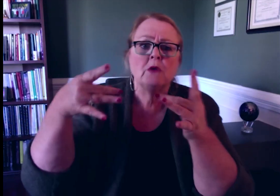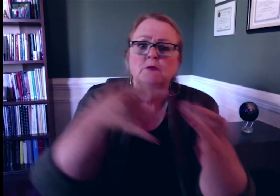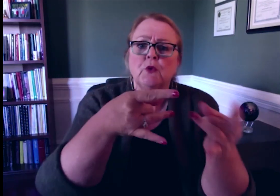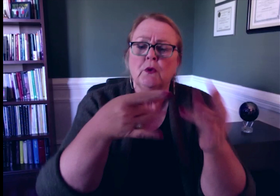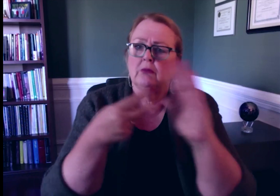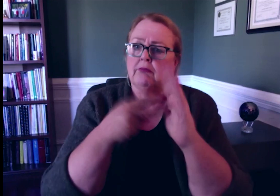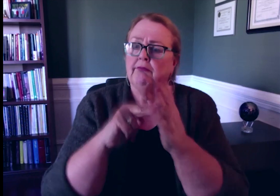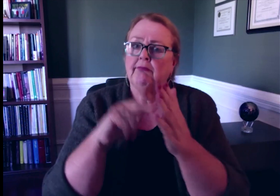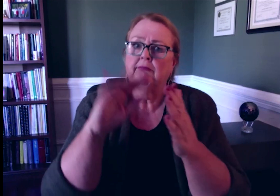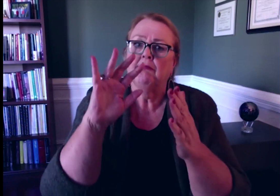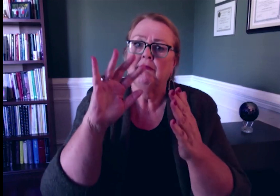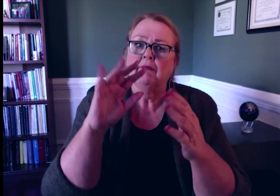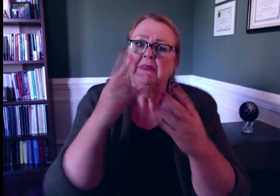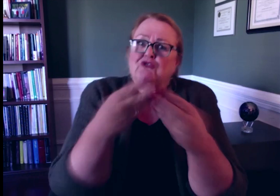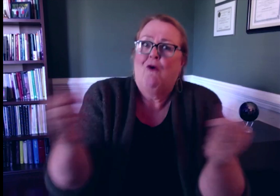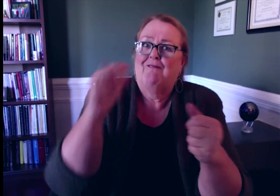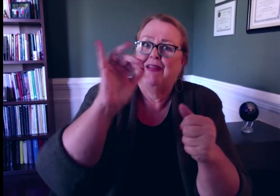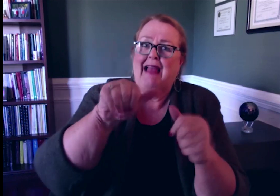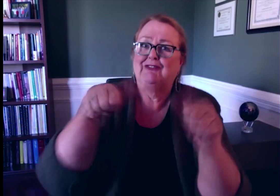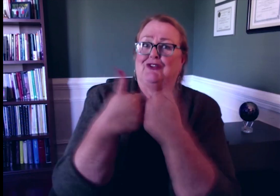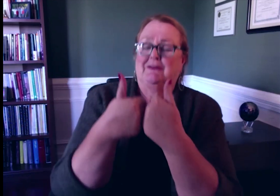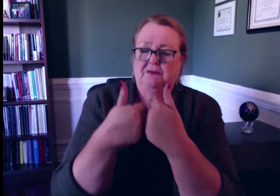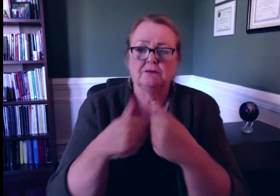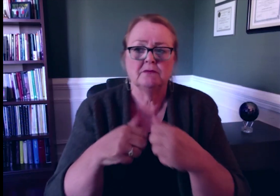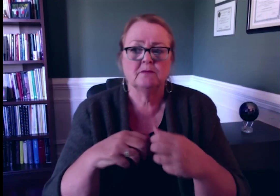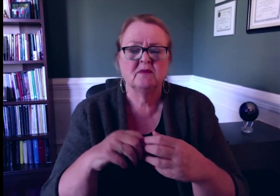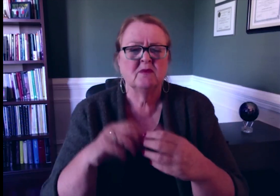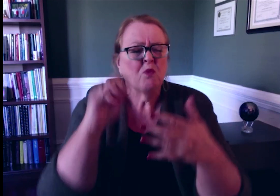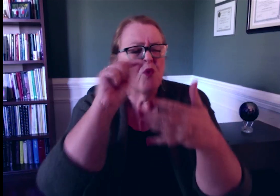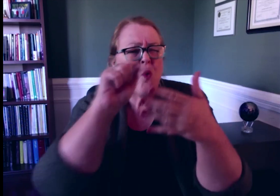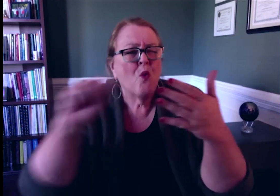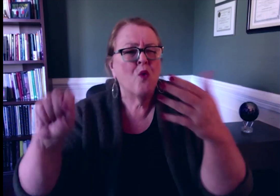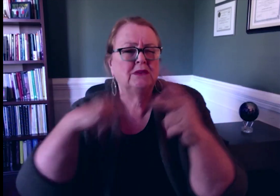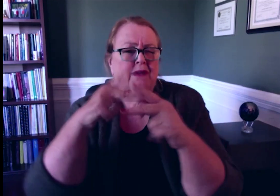testing system can be improved. That would be an example of managing one of the risks that currently exists.